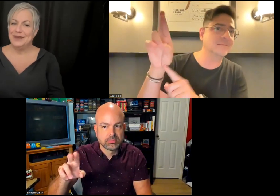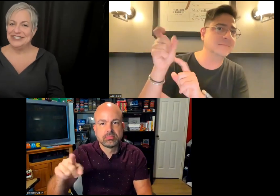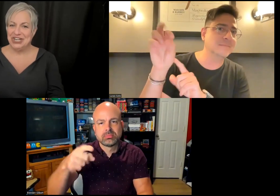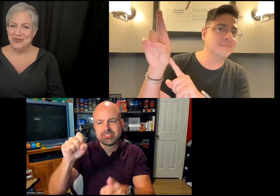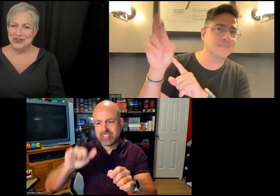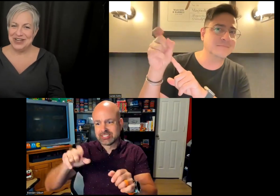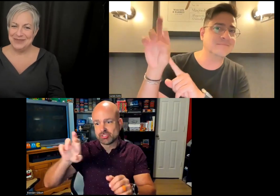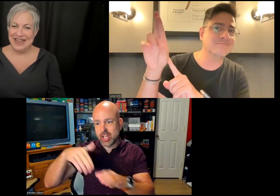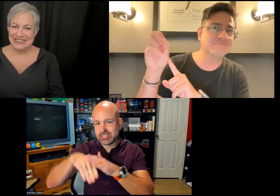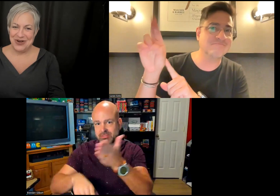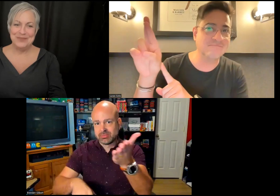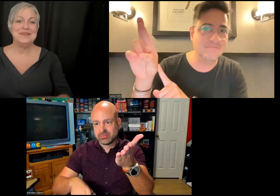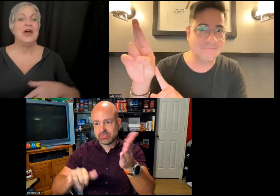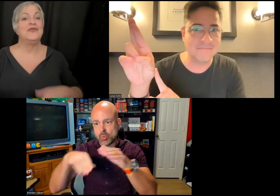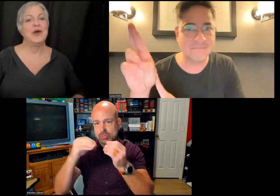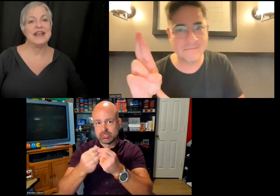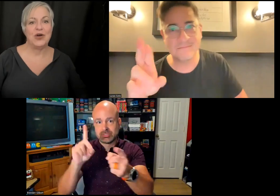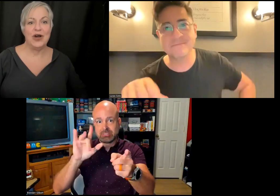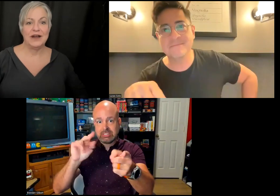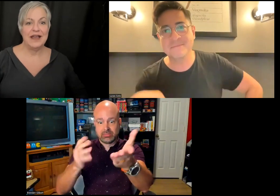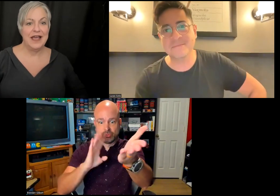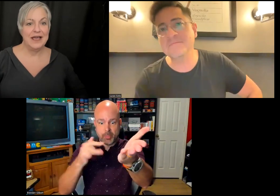about in general or XR? >> No, for XR.